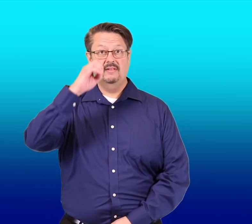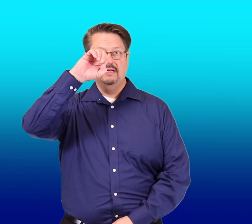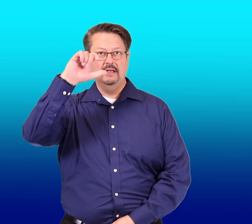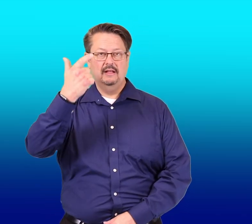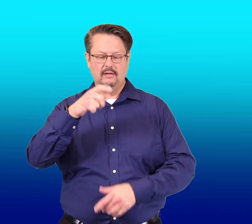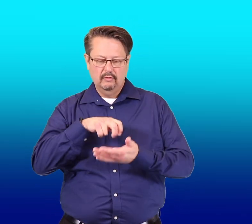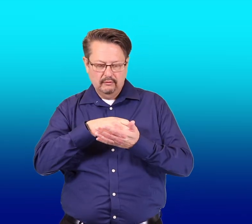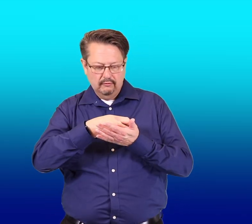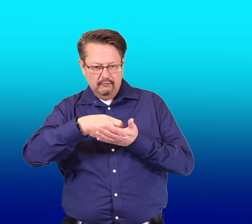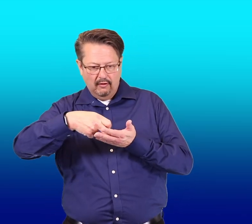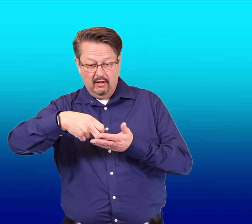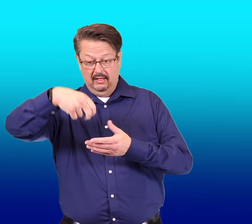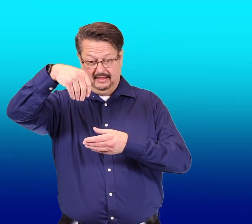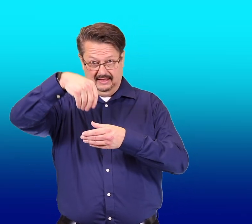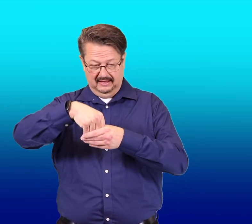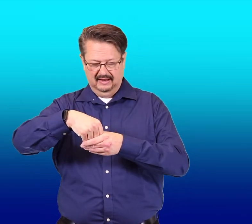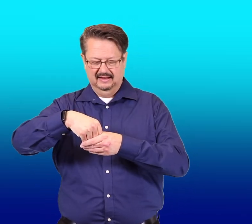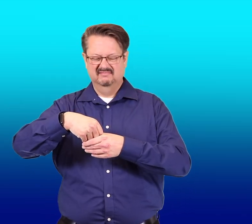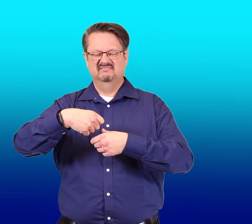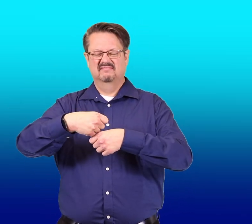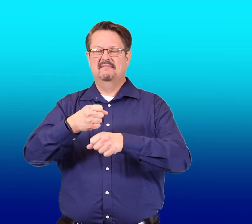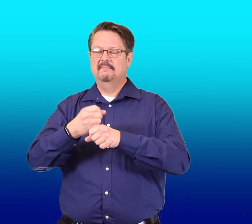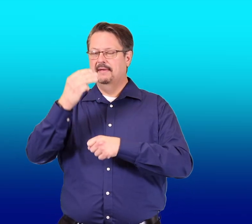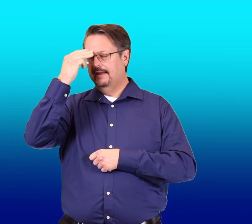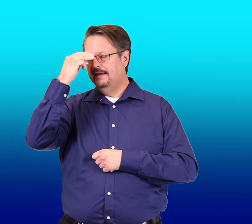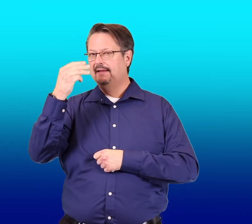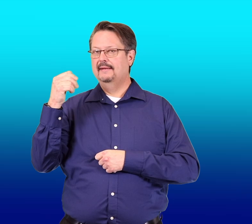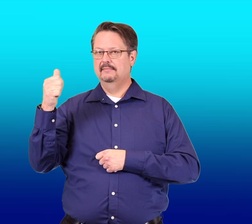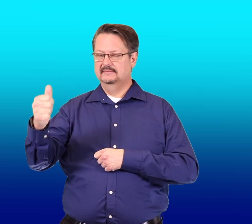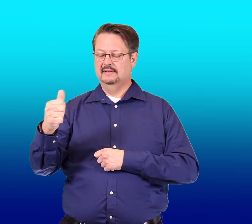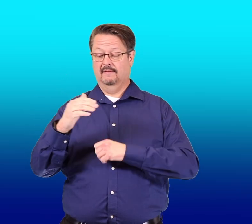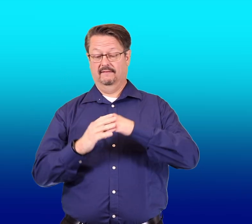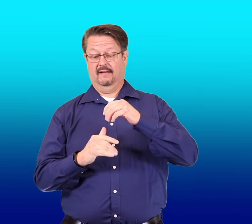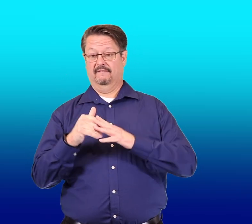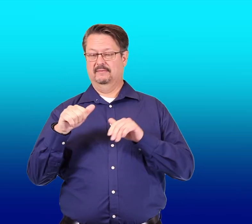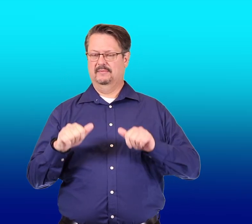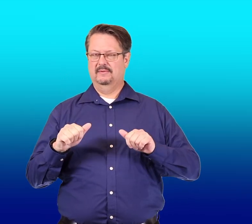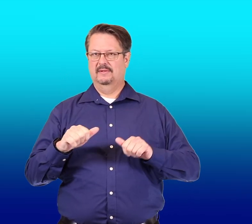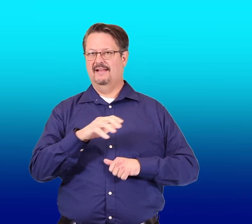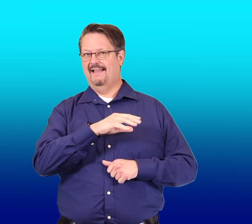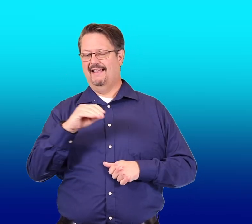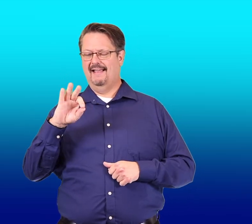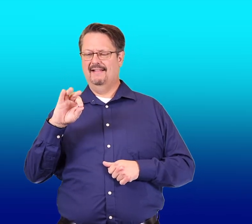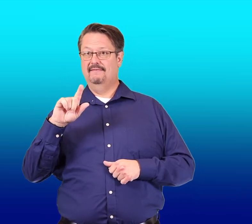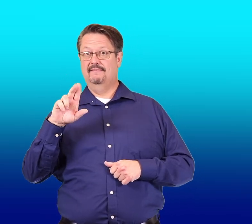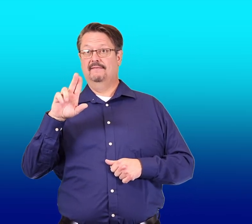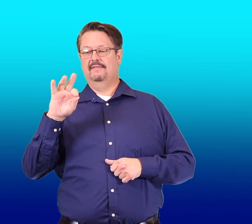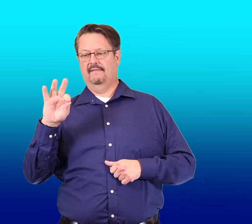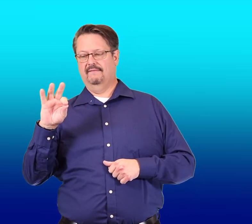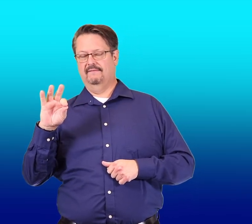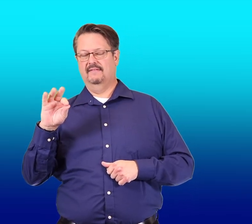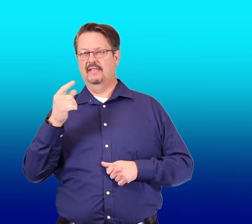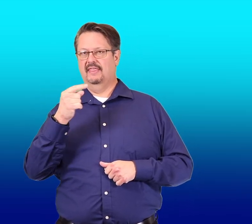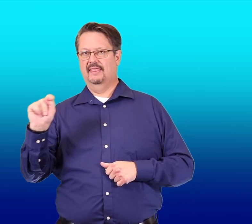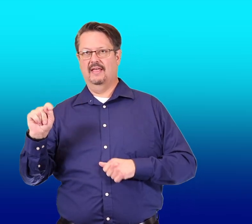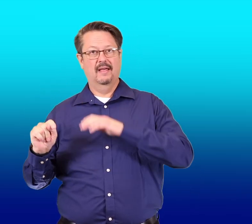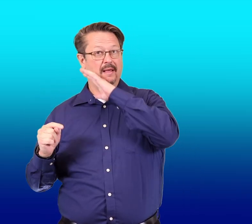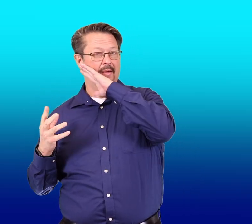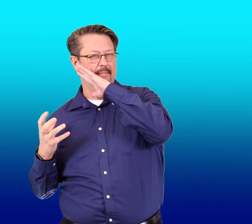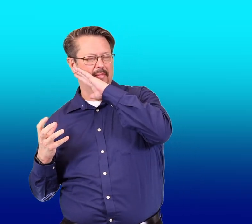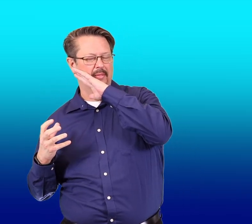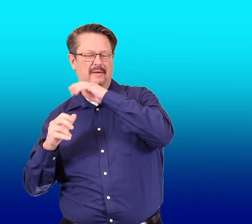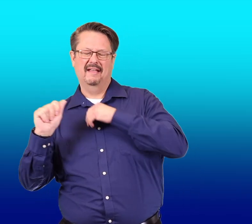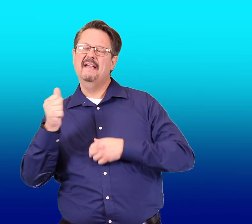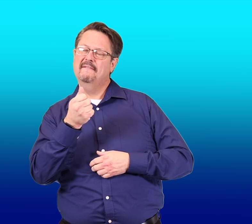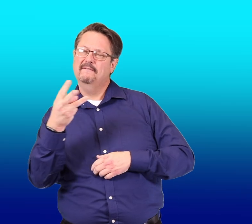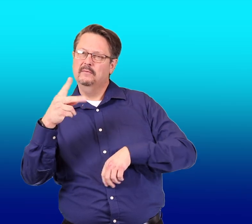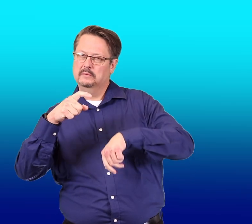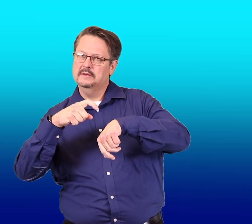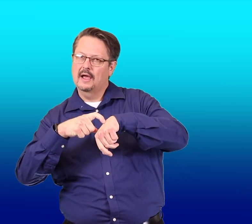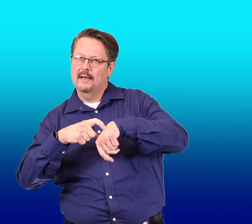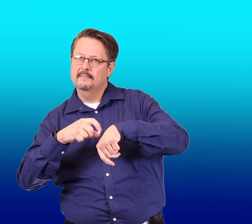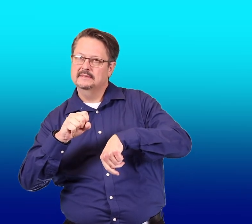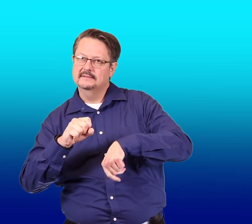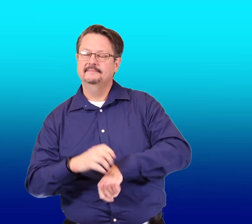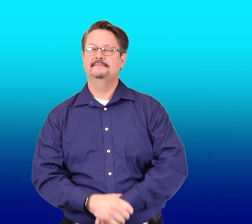He'll crawl in make himself comfortable and fluff the pillow a few times.